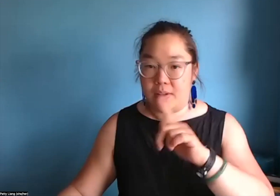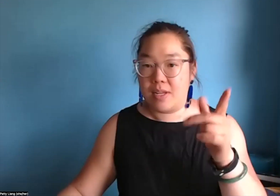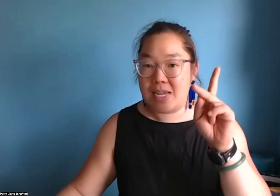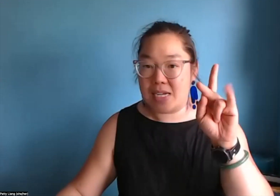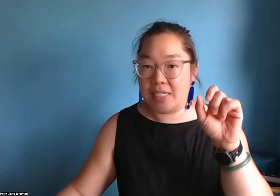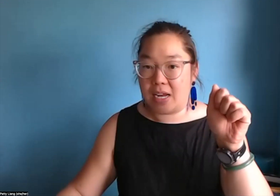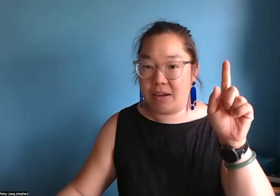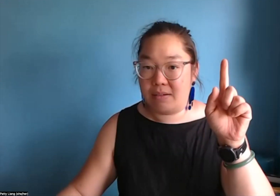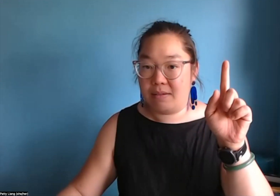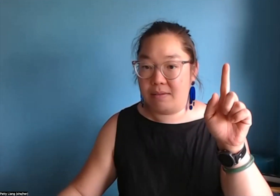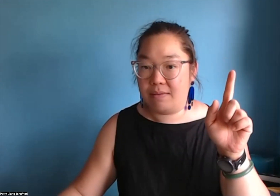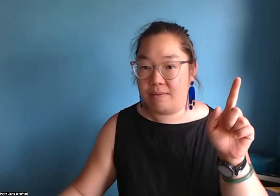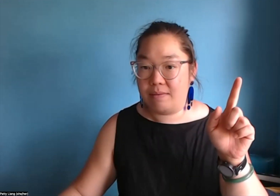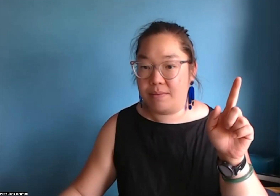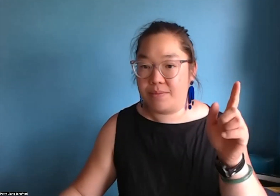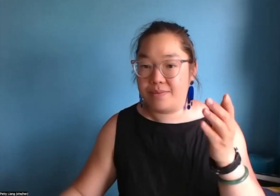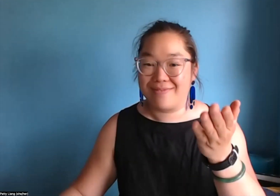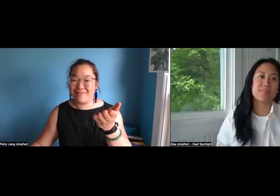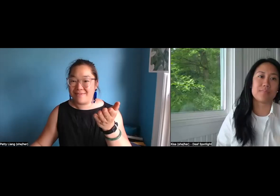Thank you, Danica. Okay and we're going to go over to Kisa.